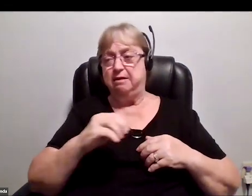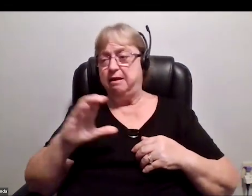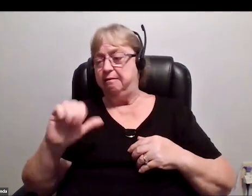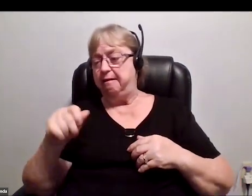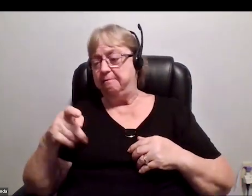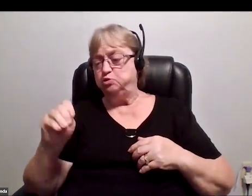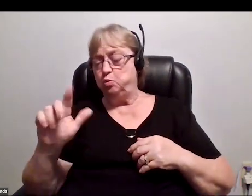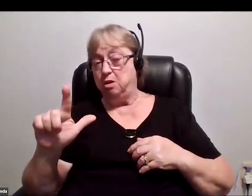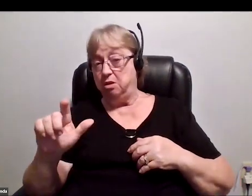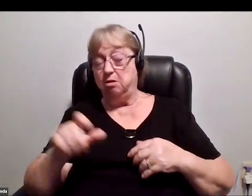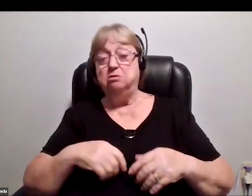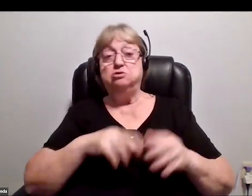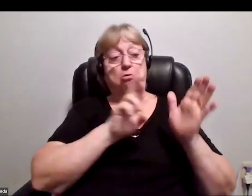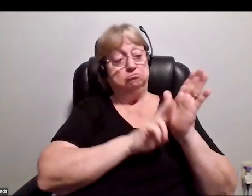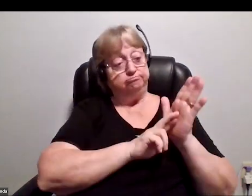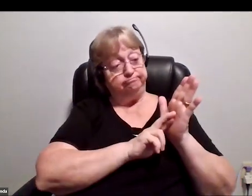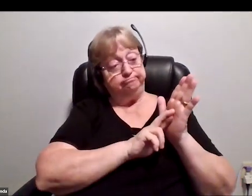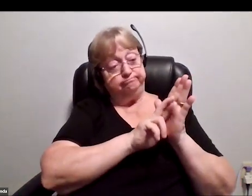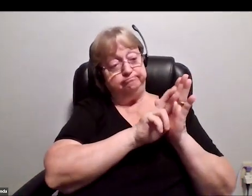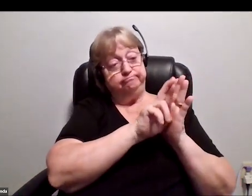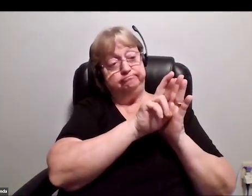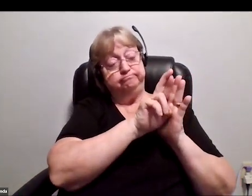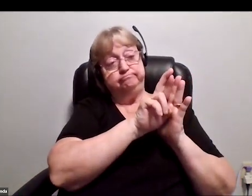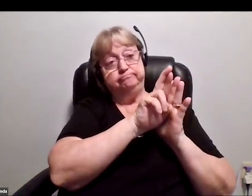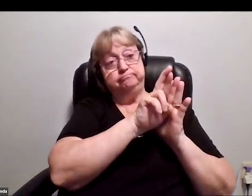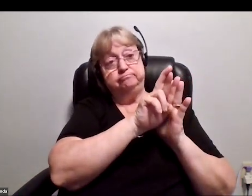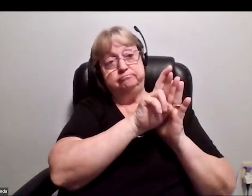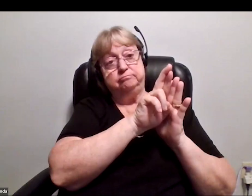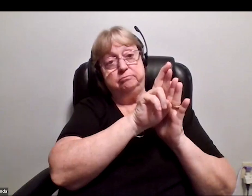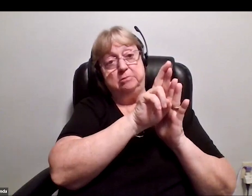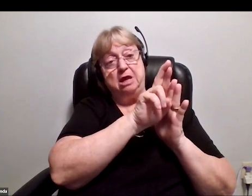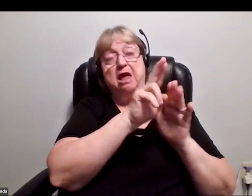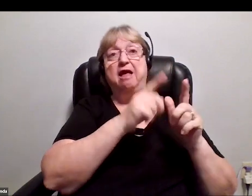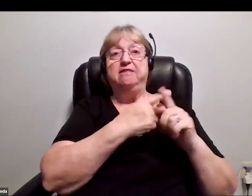The rocket takes off, and after main engine shut off,